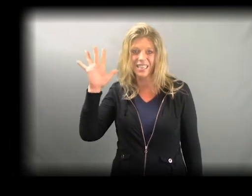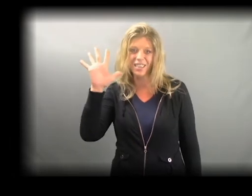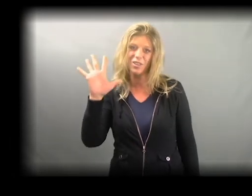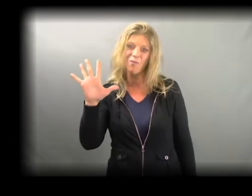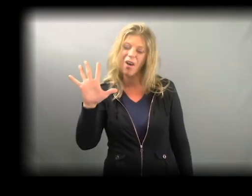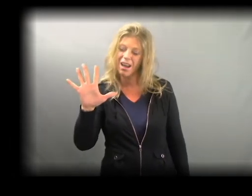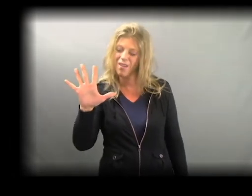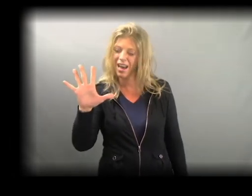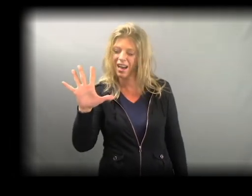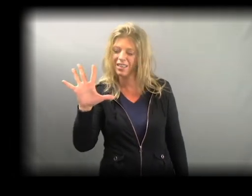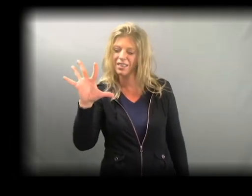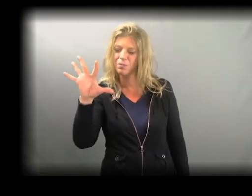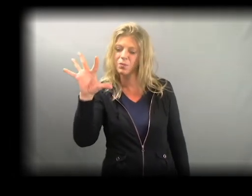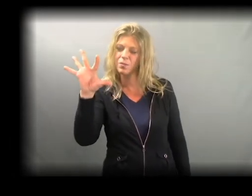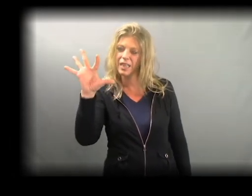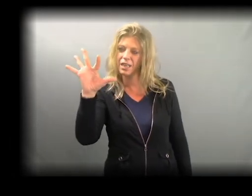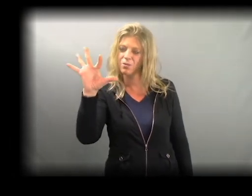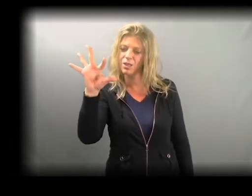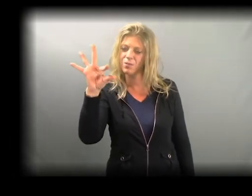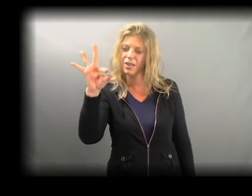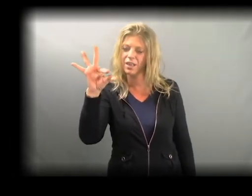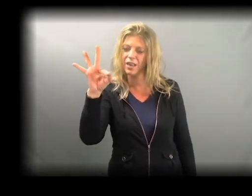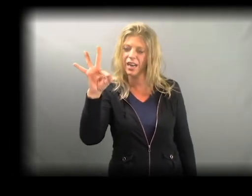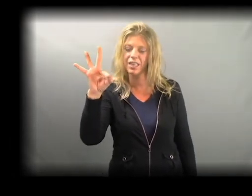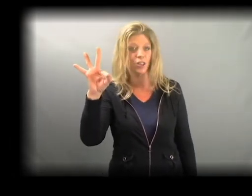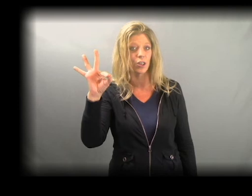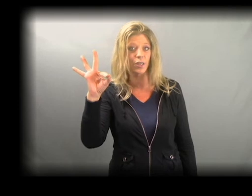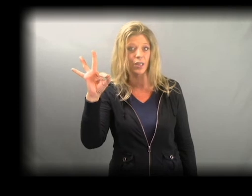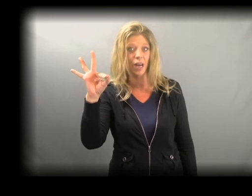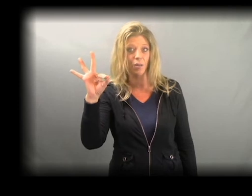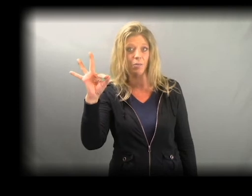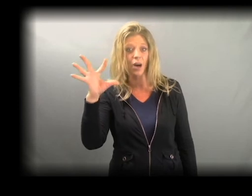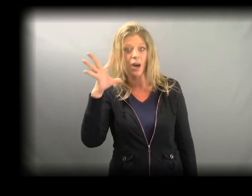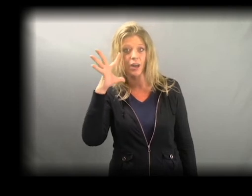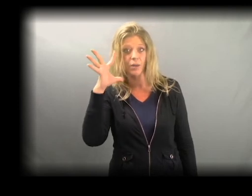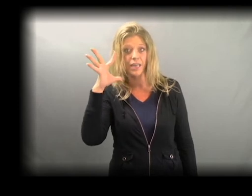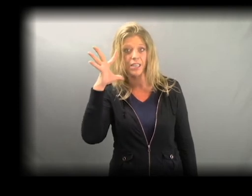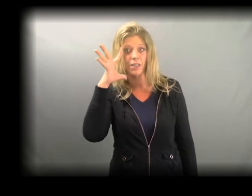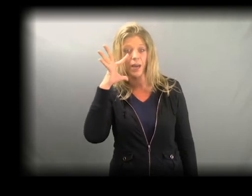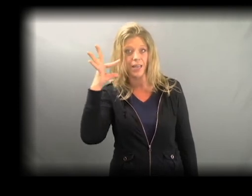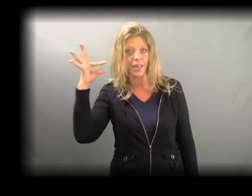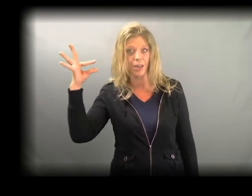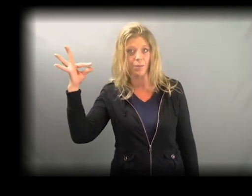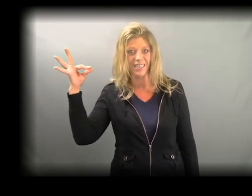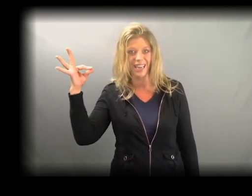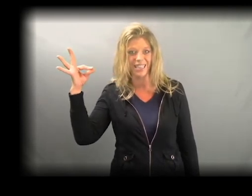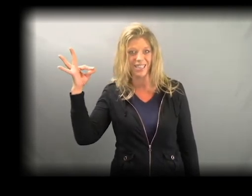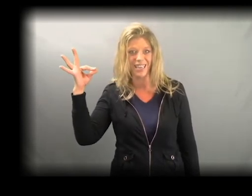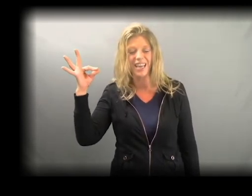So, it's a 5-hand and your first finger and your thumb are going to end up touching.